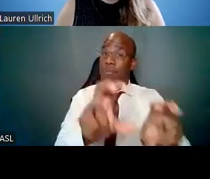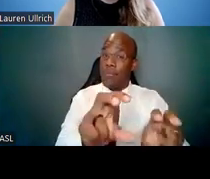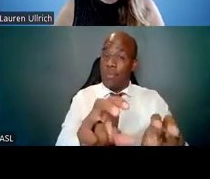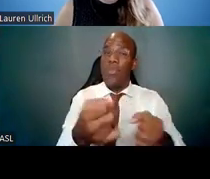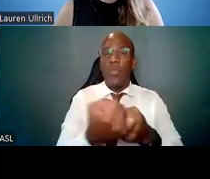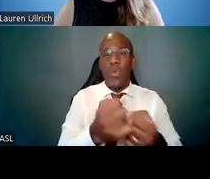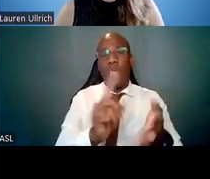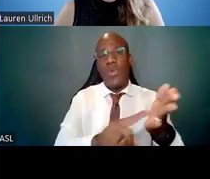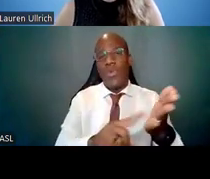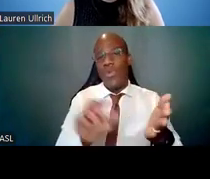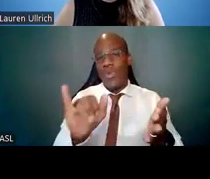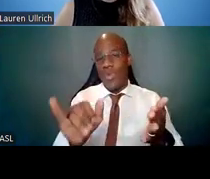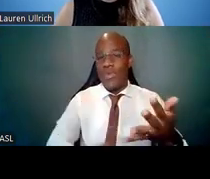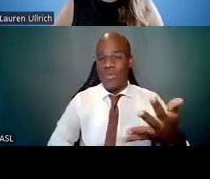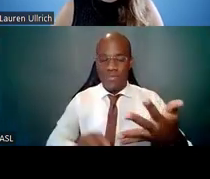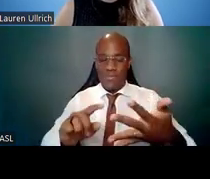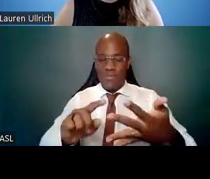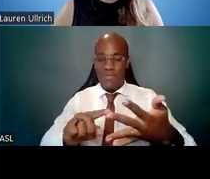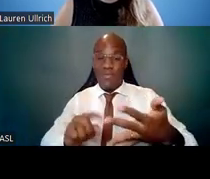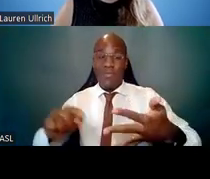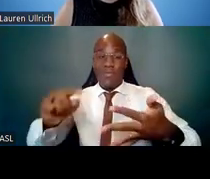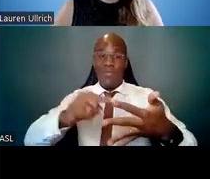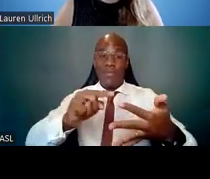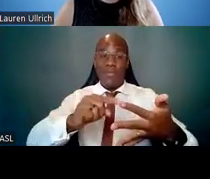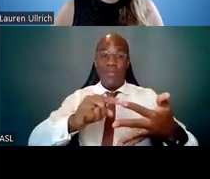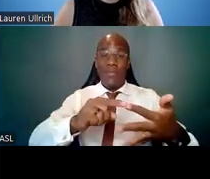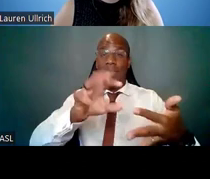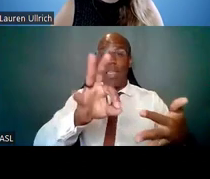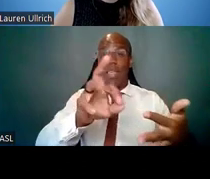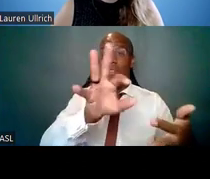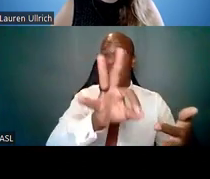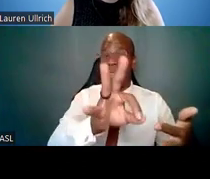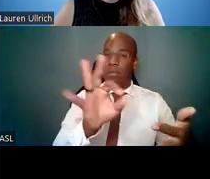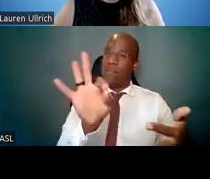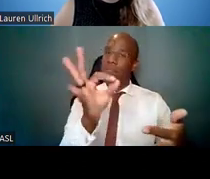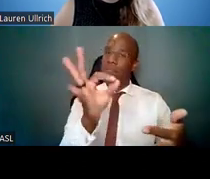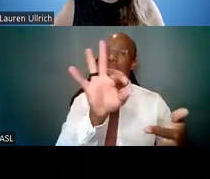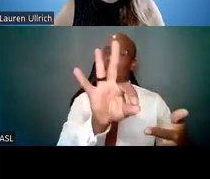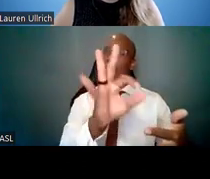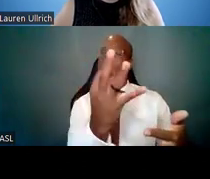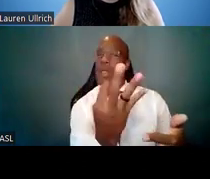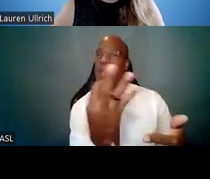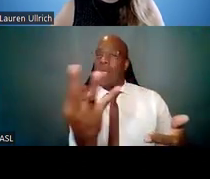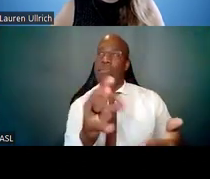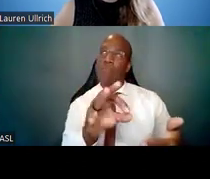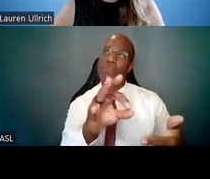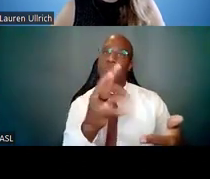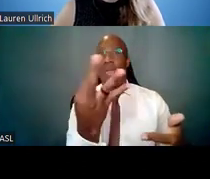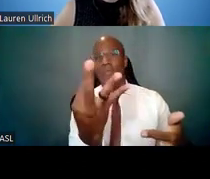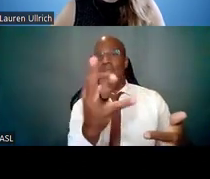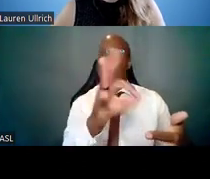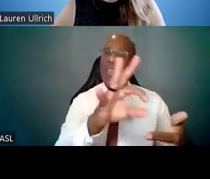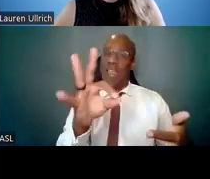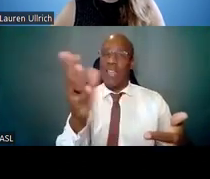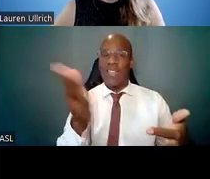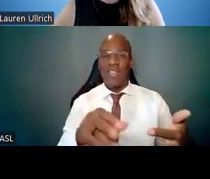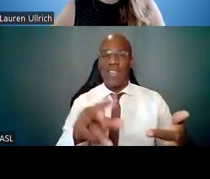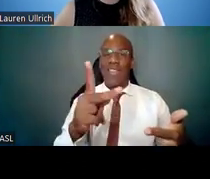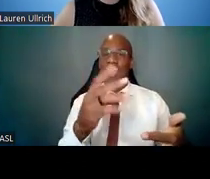The F99-K00 was also mentioned earlier. And this provides funds for the last one